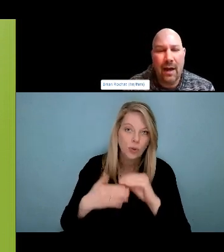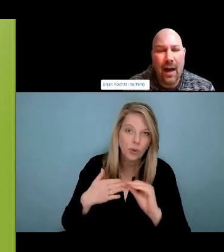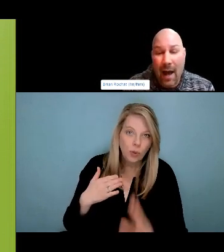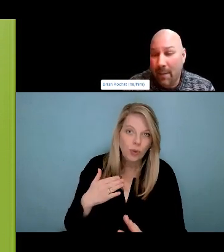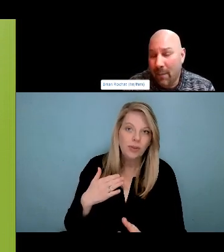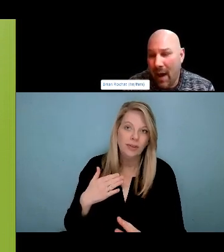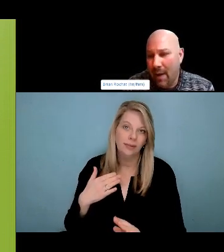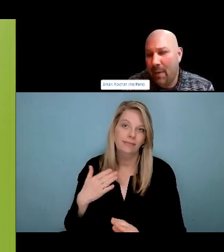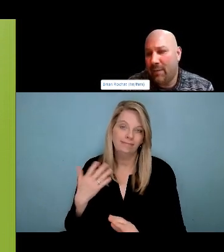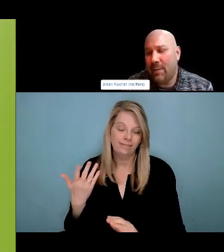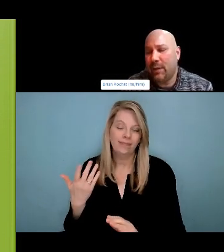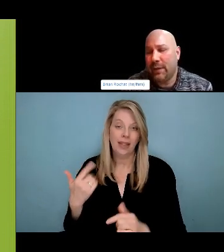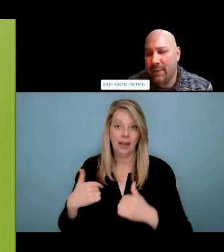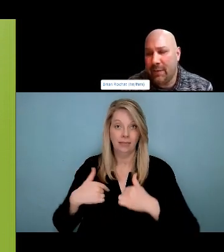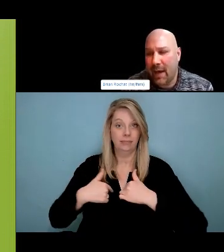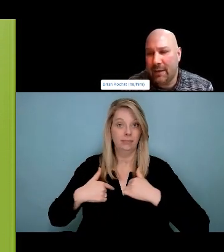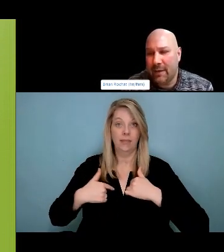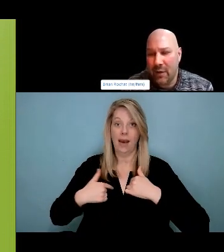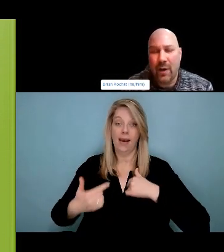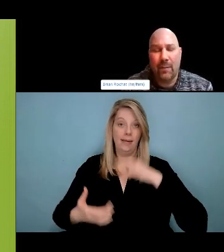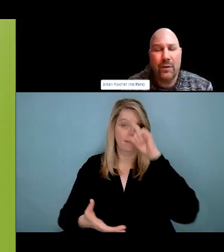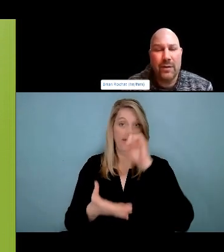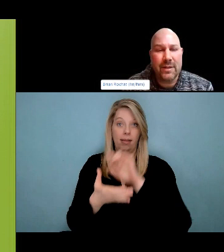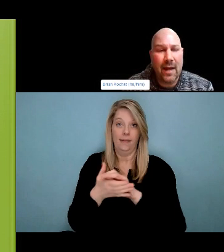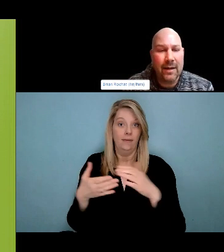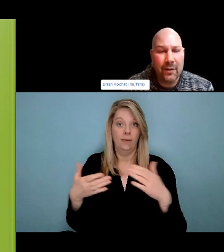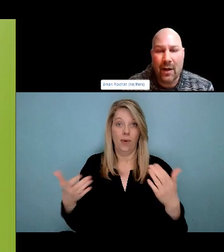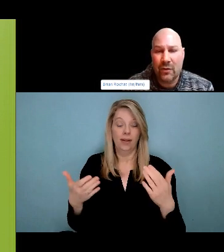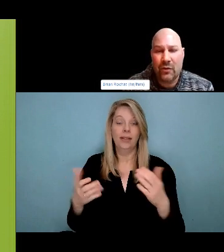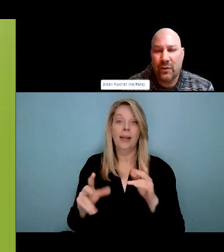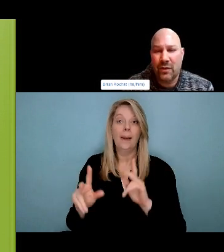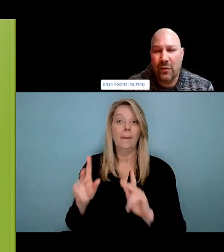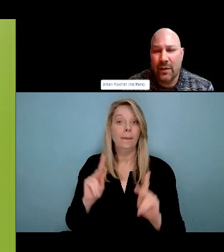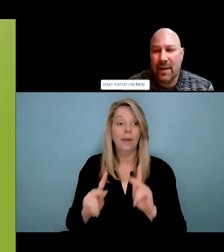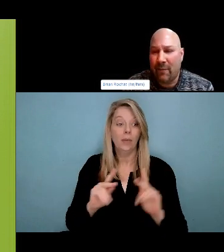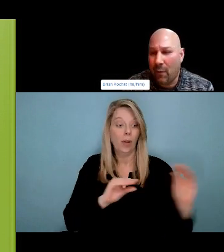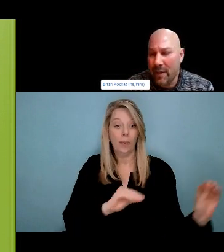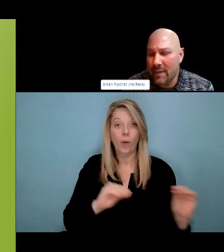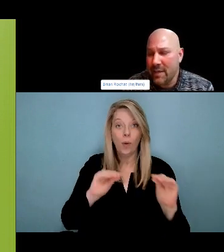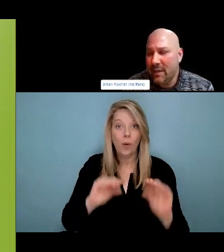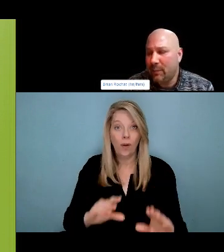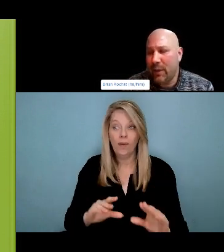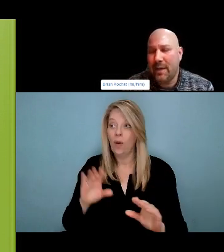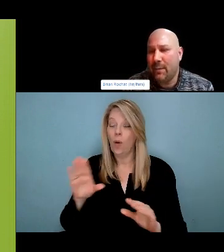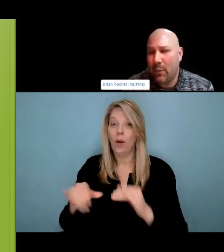to think of somebody you love. That uses substances regardless of how their relationship looks.